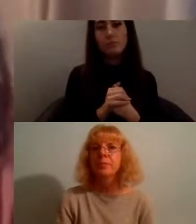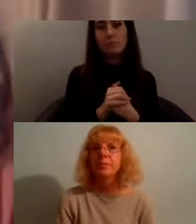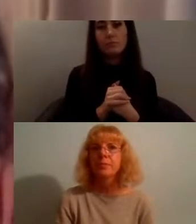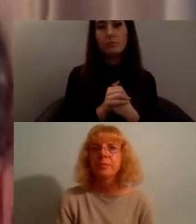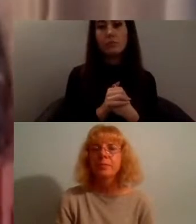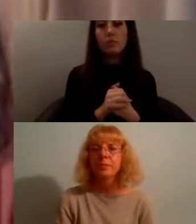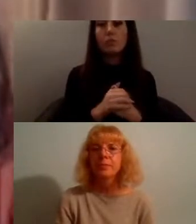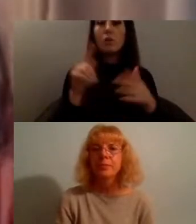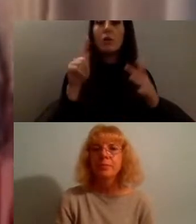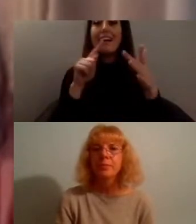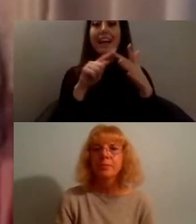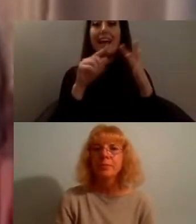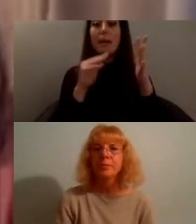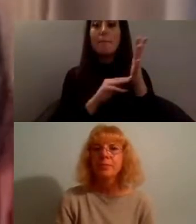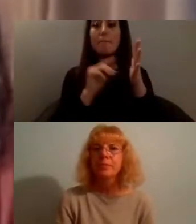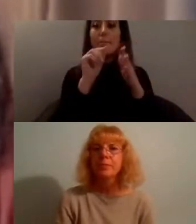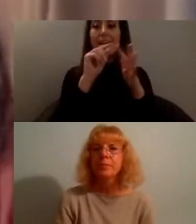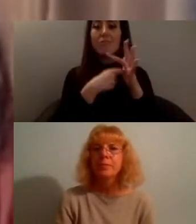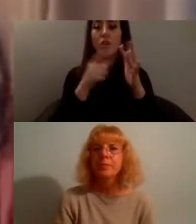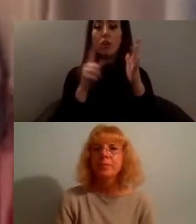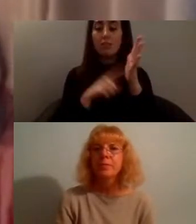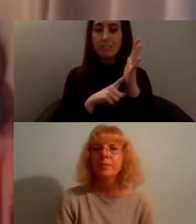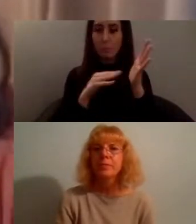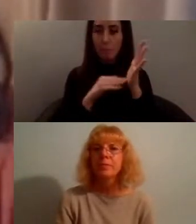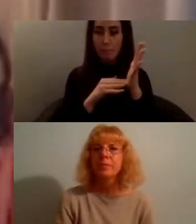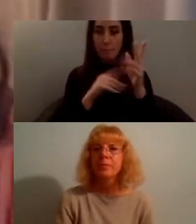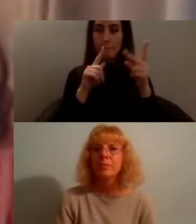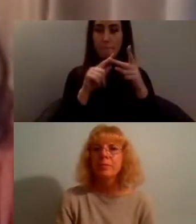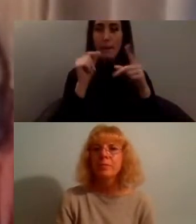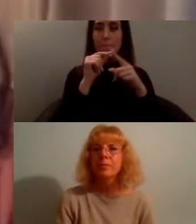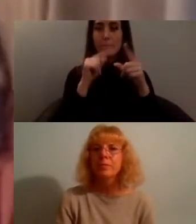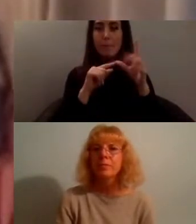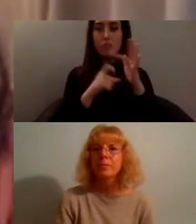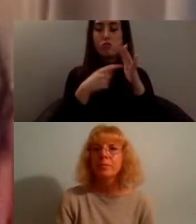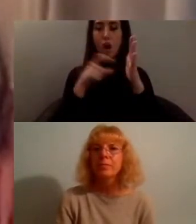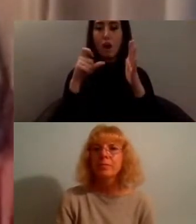racism, patriarchy, ableism, and their intersecting oppressions